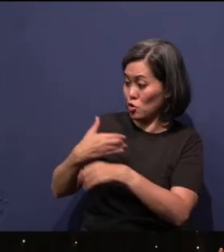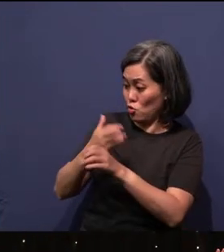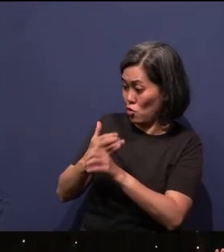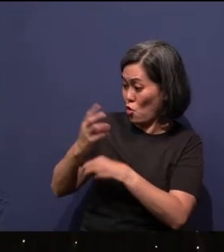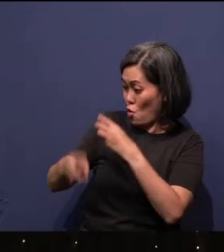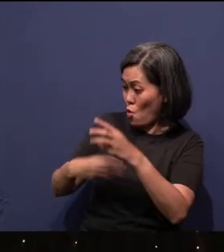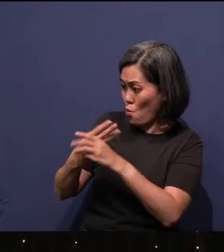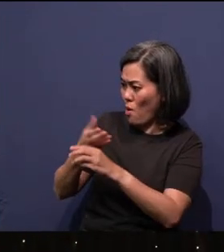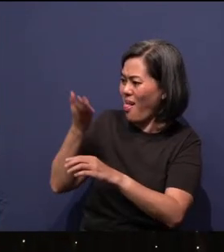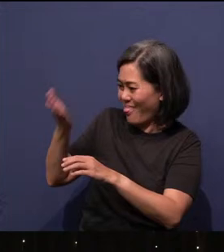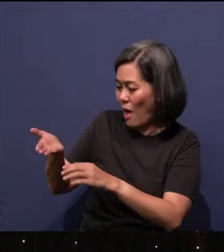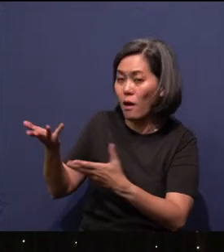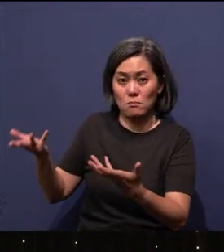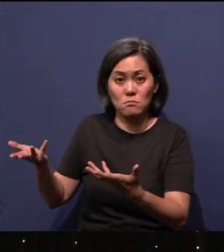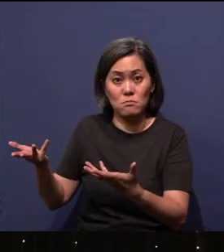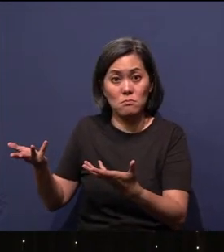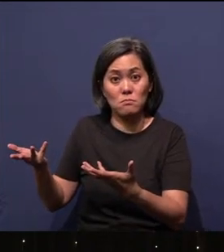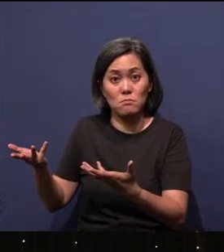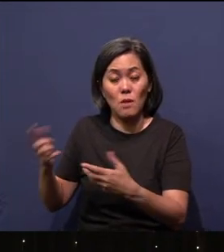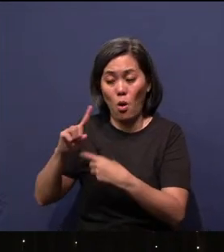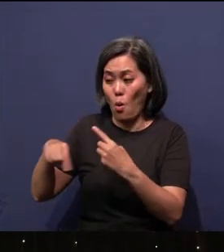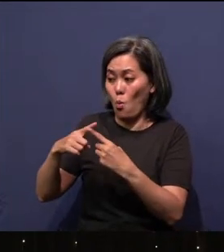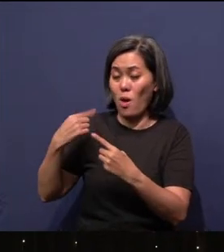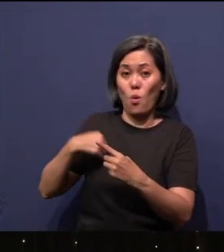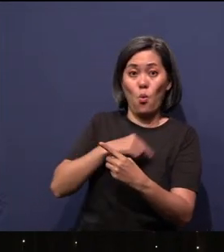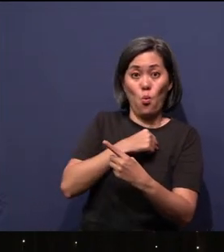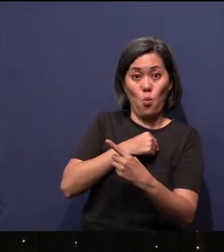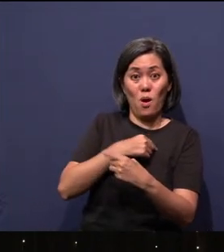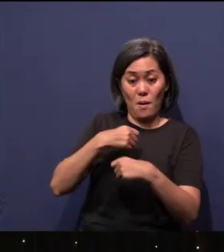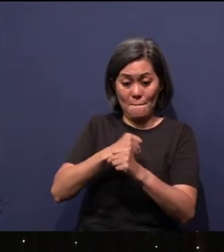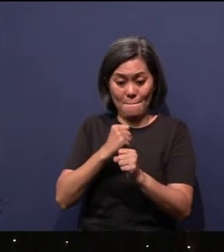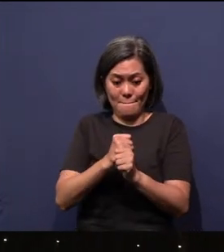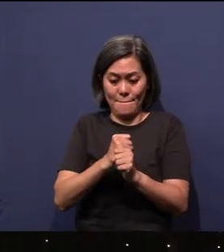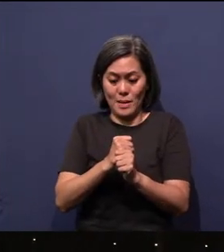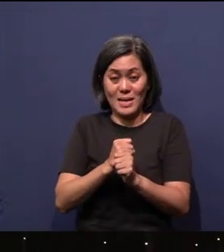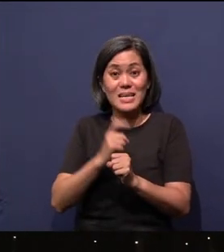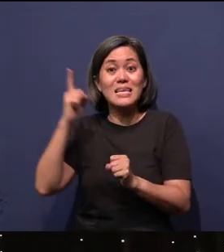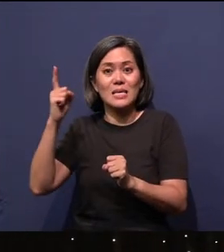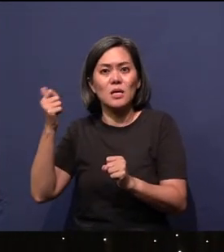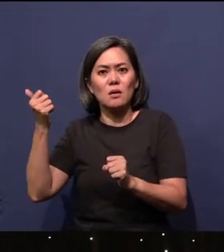heavens. When we were made, He has supremacy.